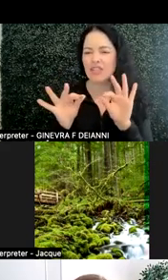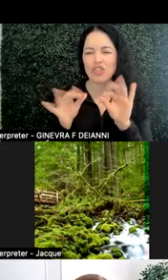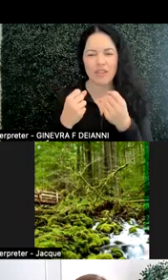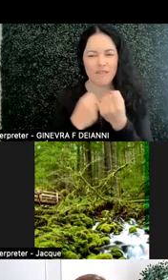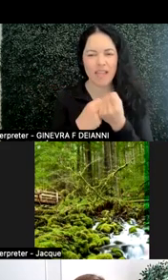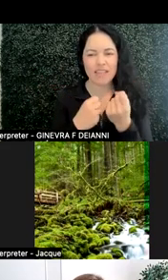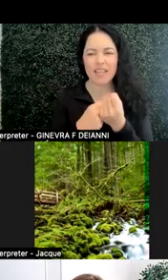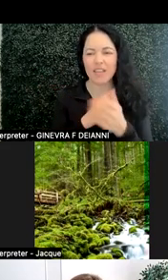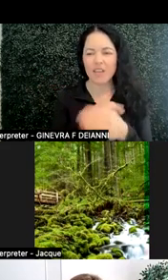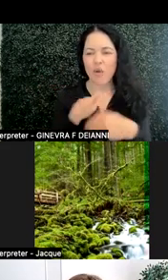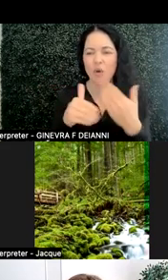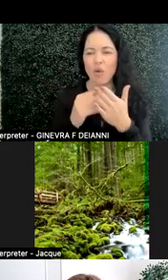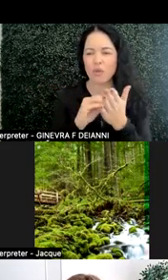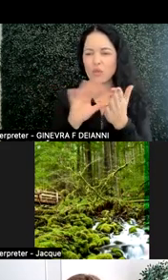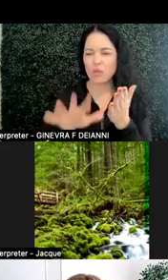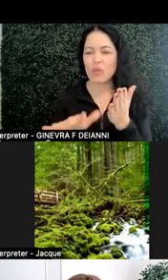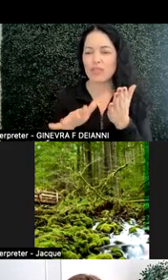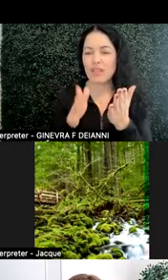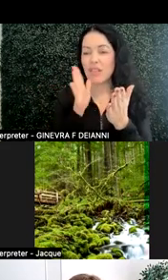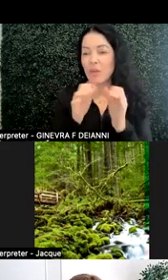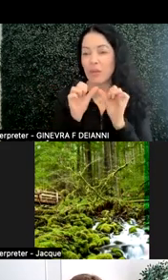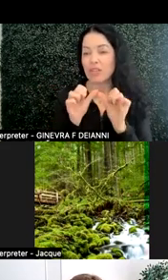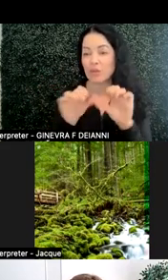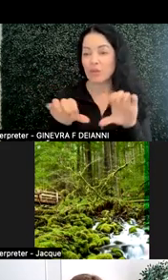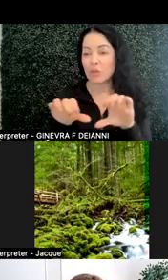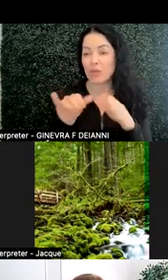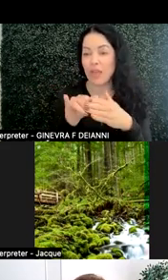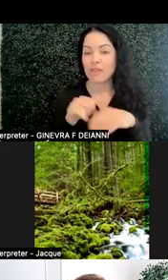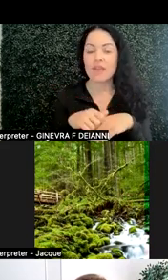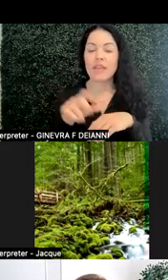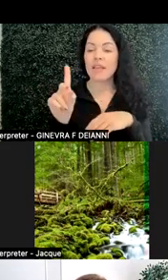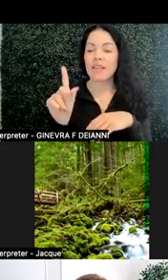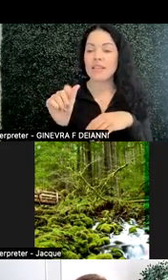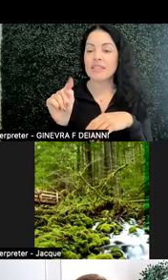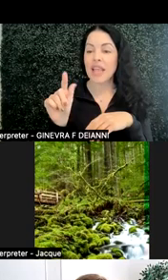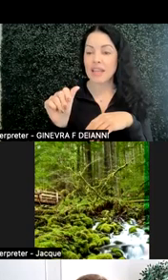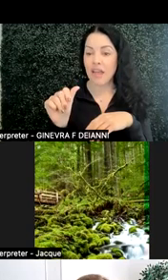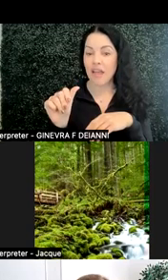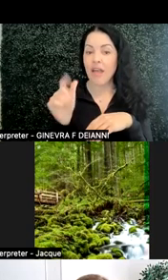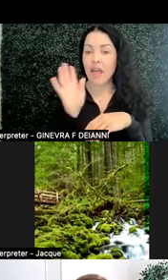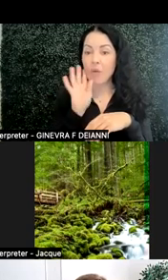So we'll continue to do that. And the data I'm going to talk to you about I